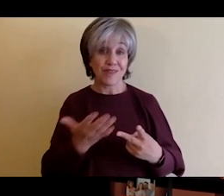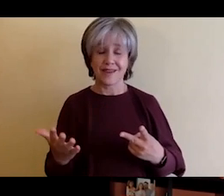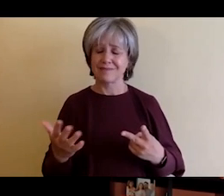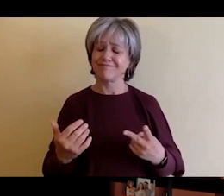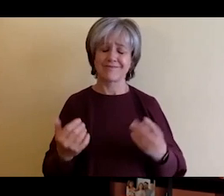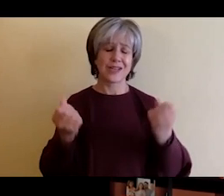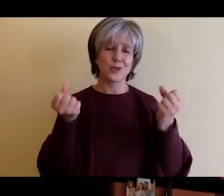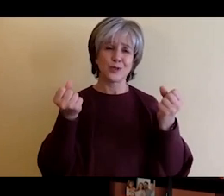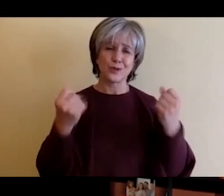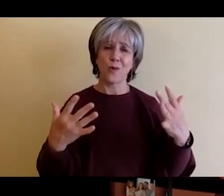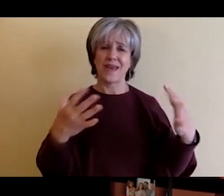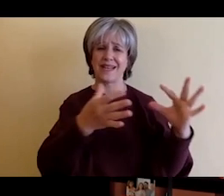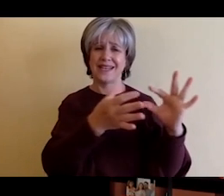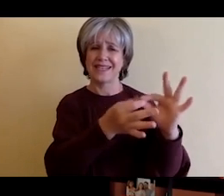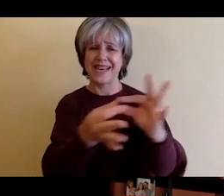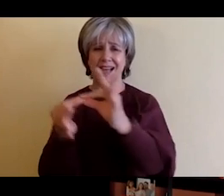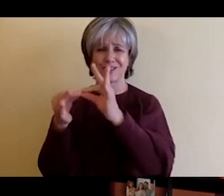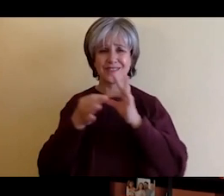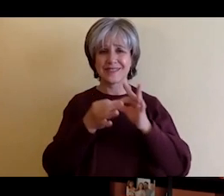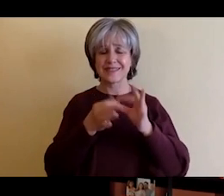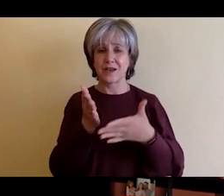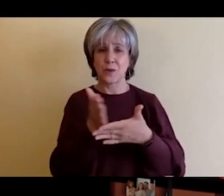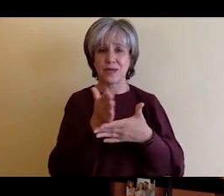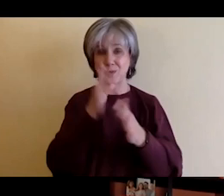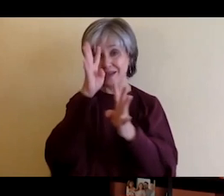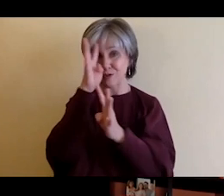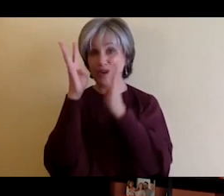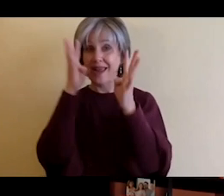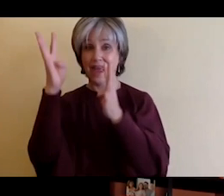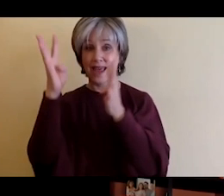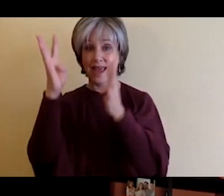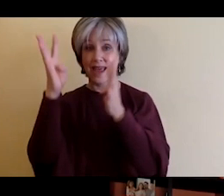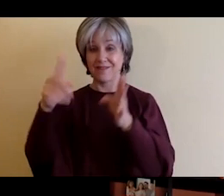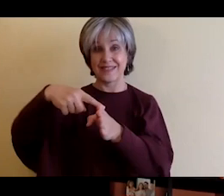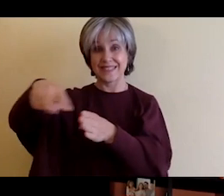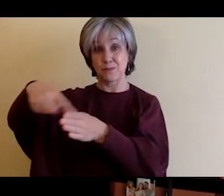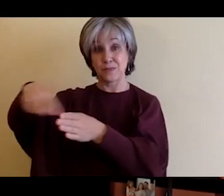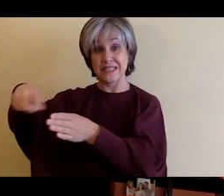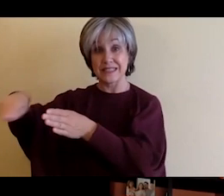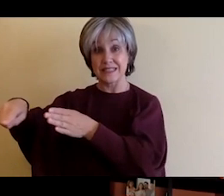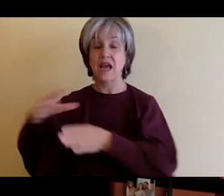uh disciplines and technical disciplines. Yeah, now those are all great things to